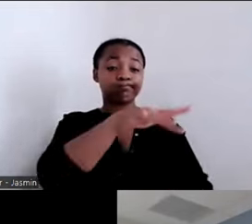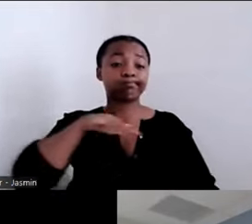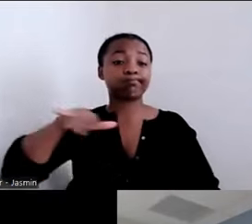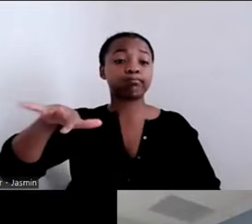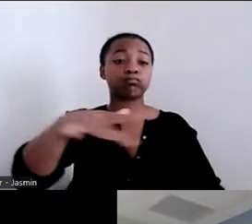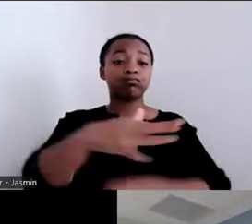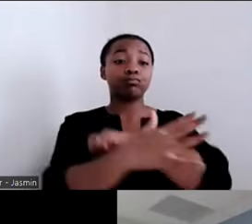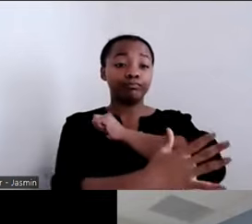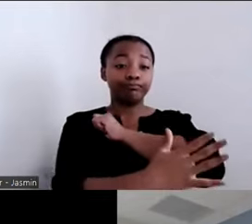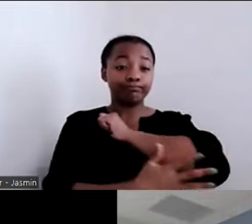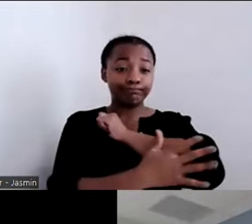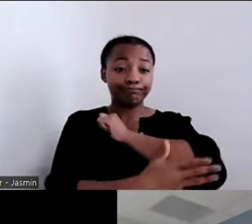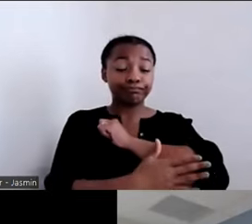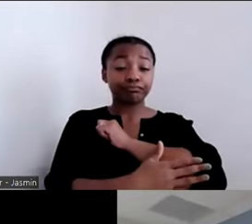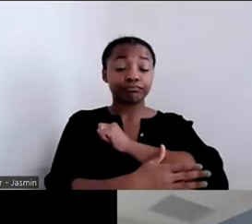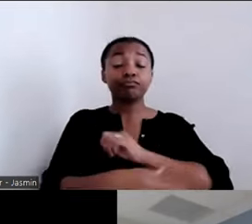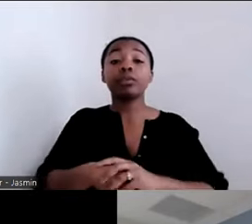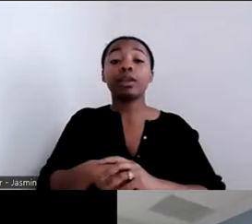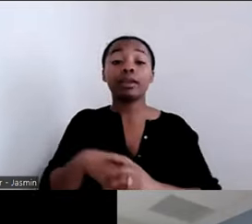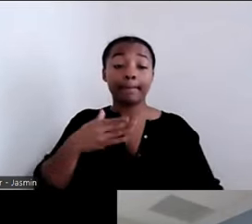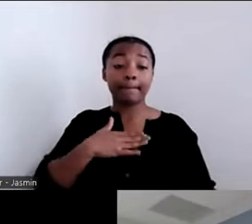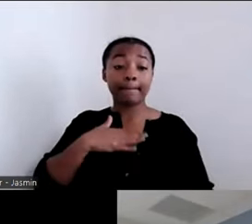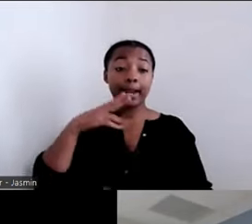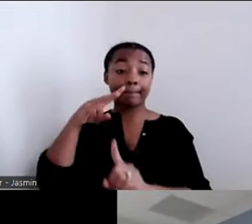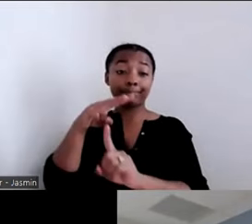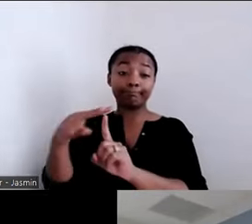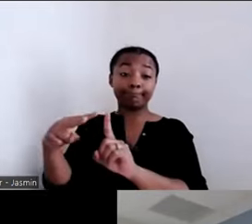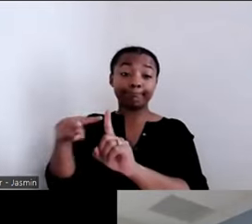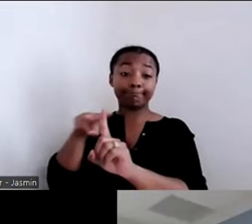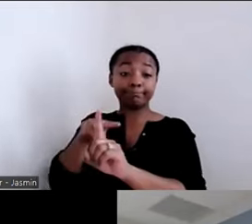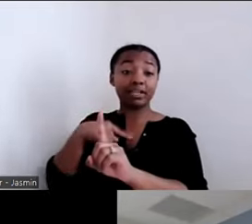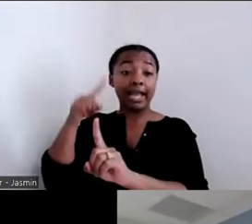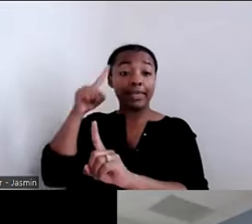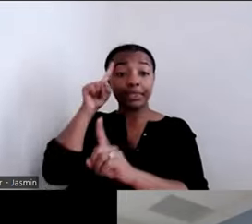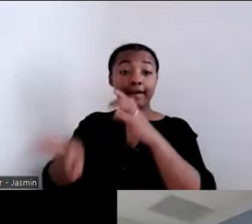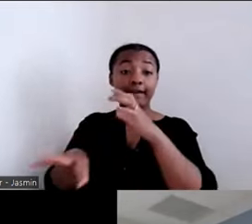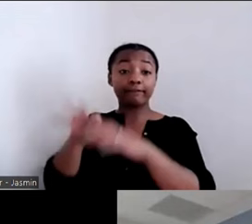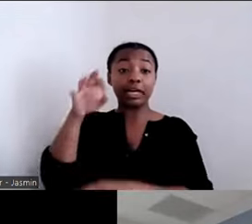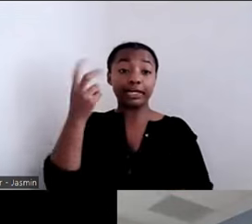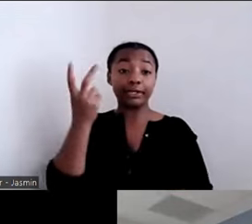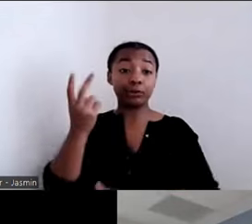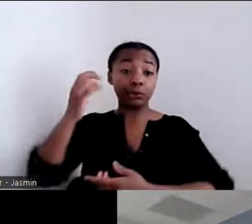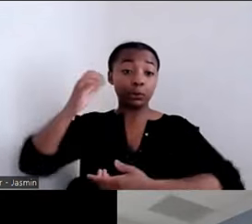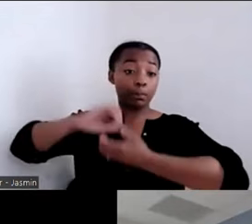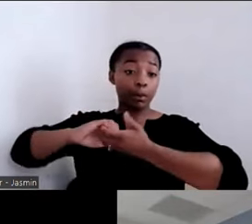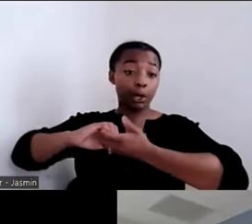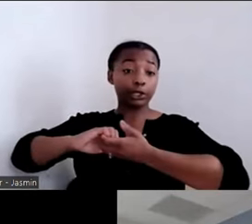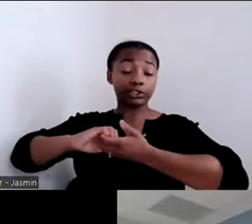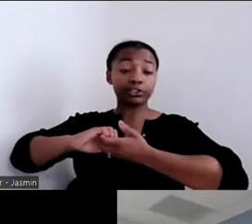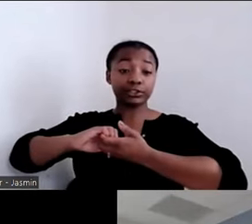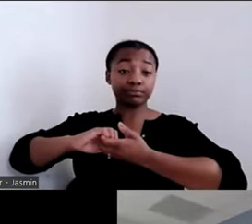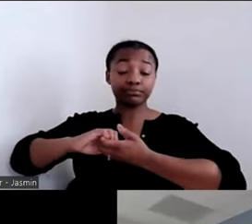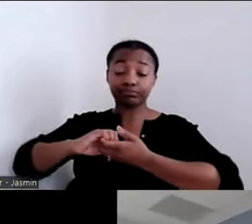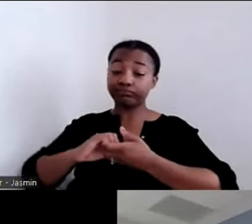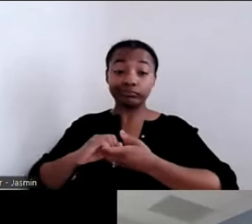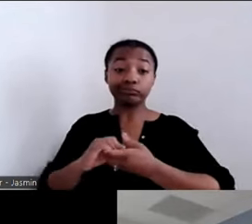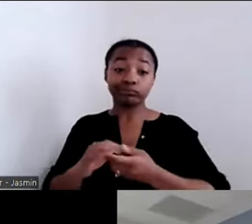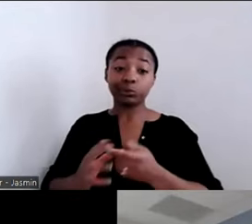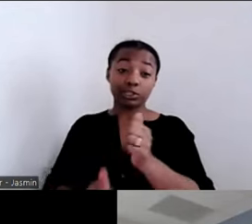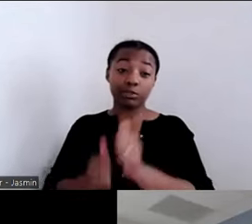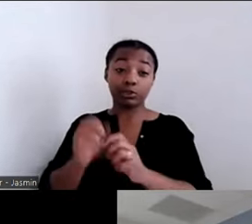it was finding the two partners, one in the formal system, one who was investing in